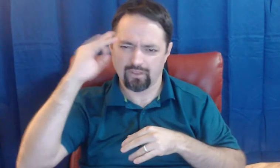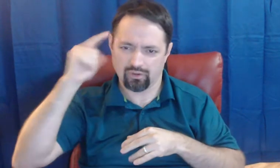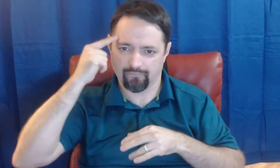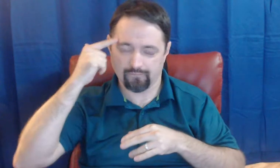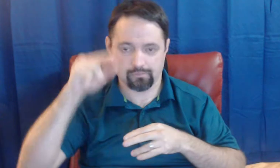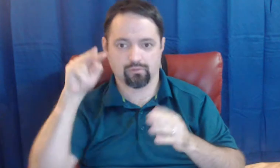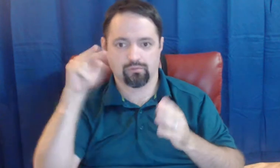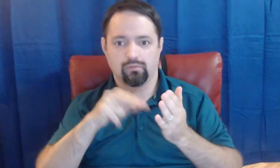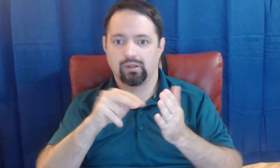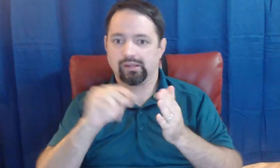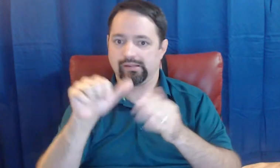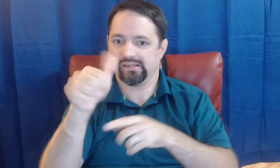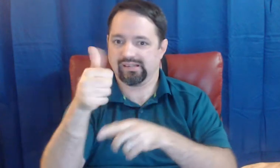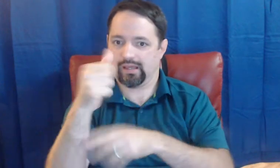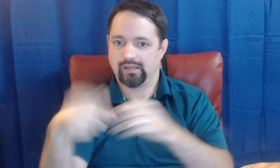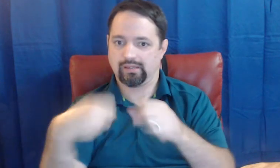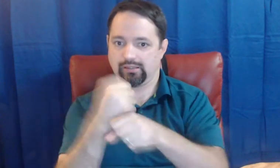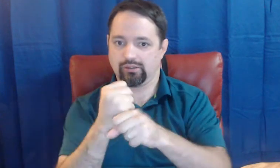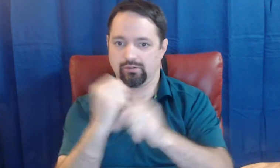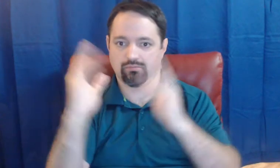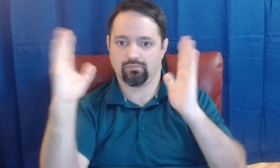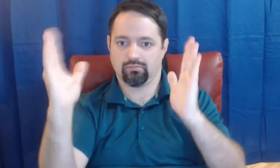10 year budget plans and that impacts